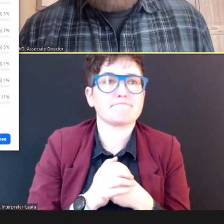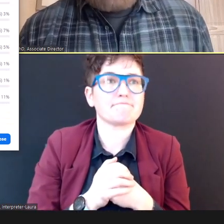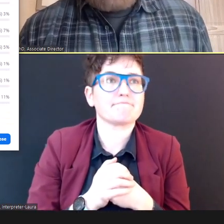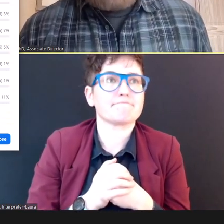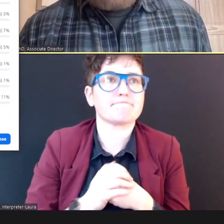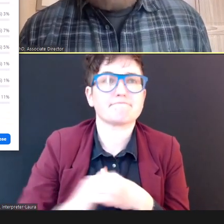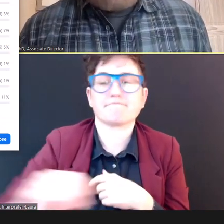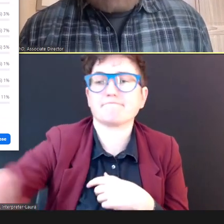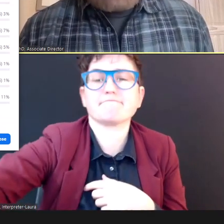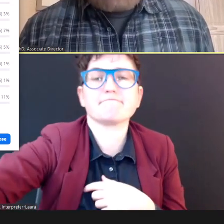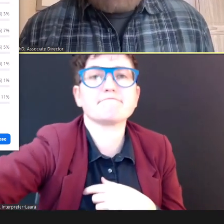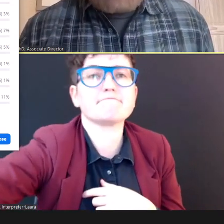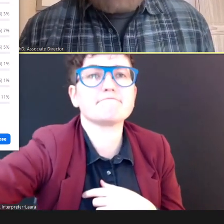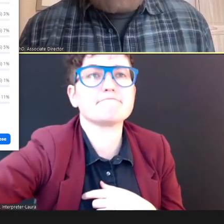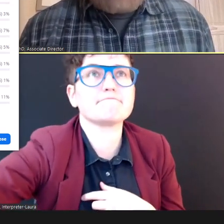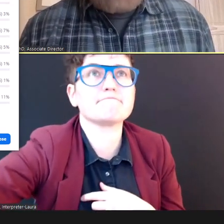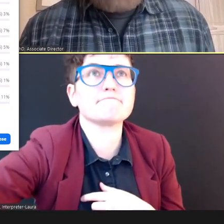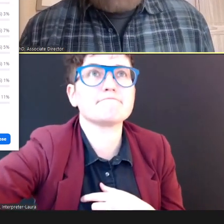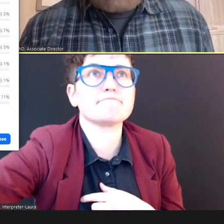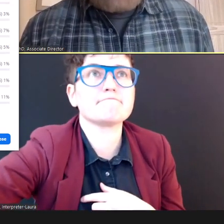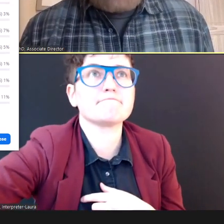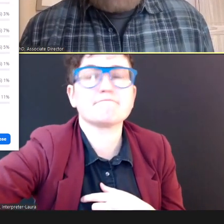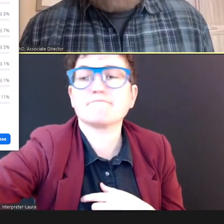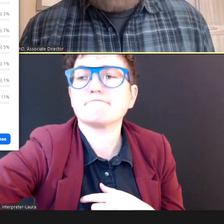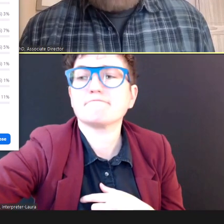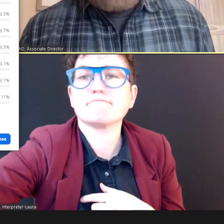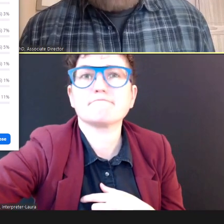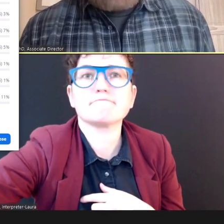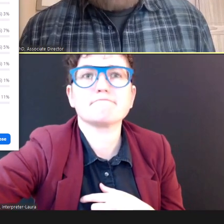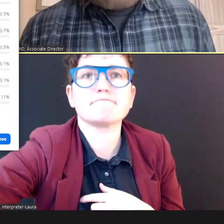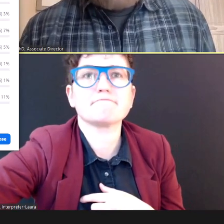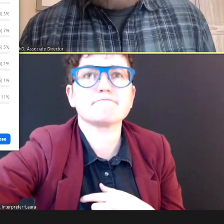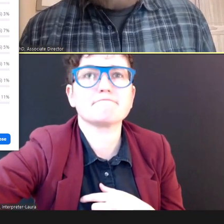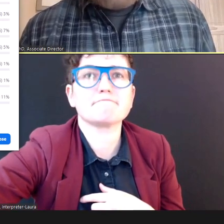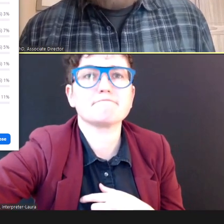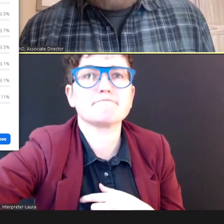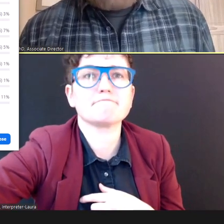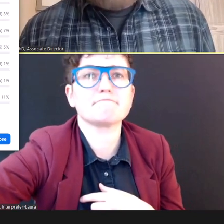Okay, great, so the most -- the most common clearly, are in that